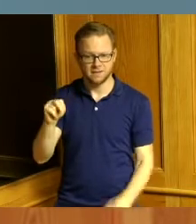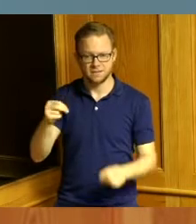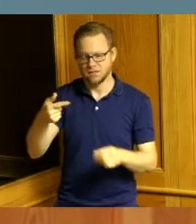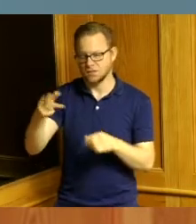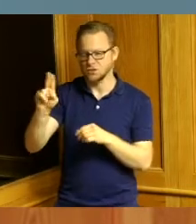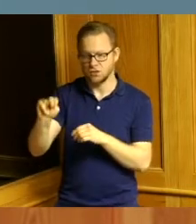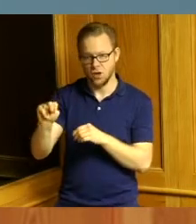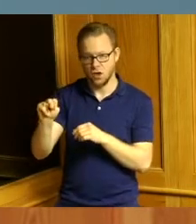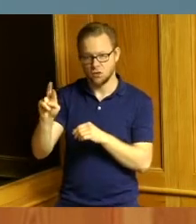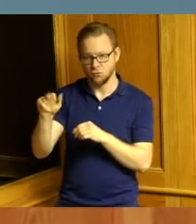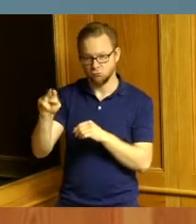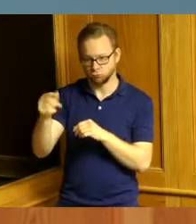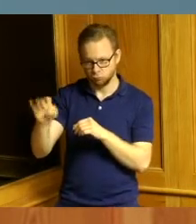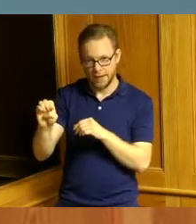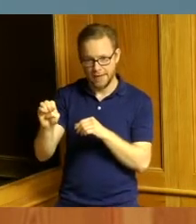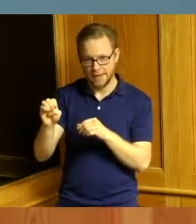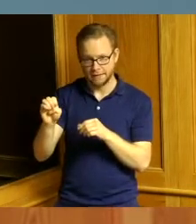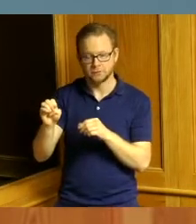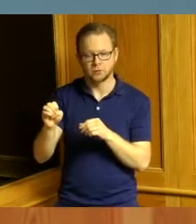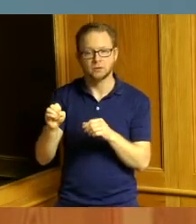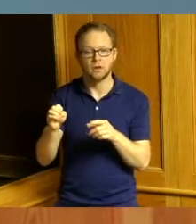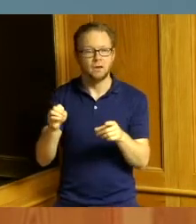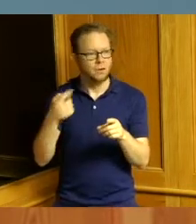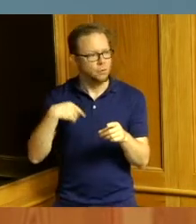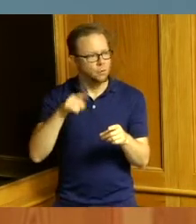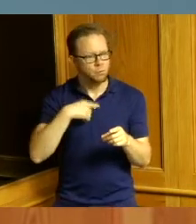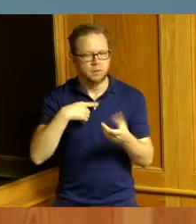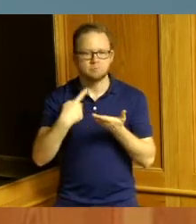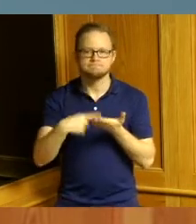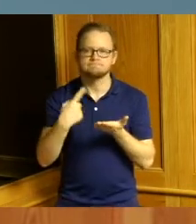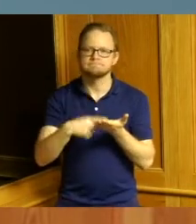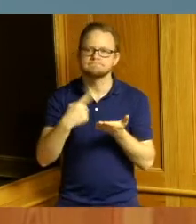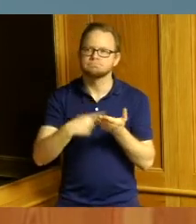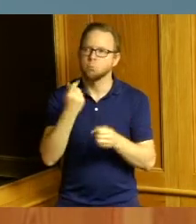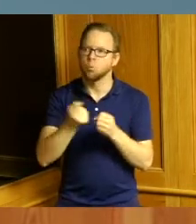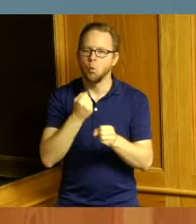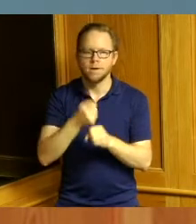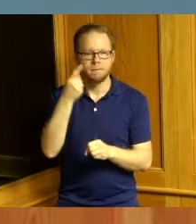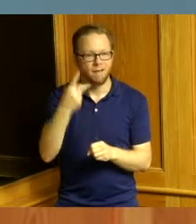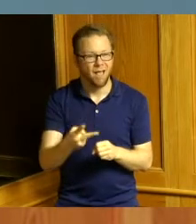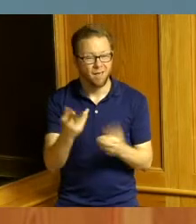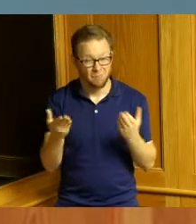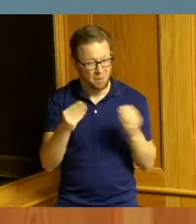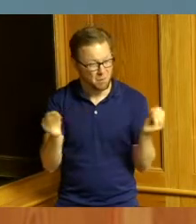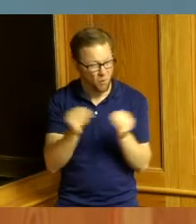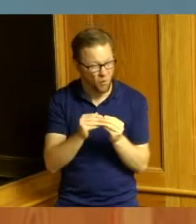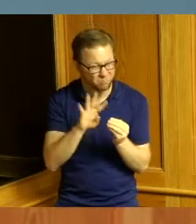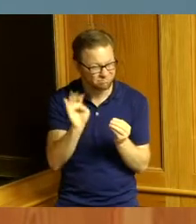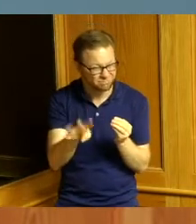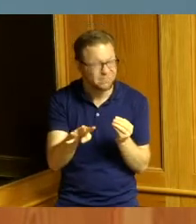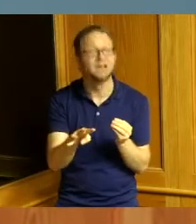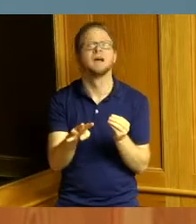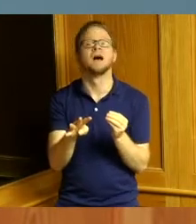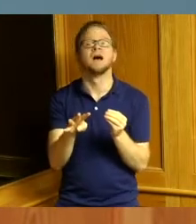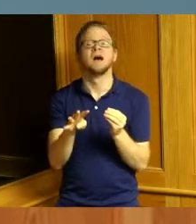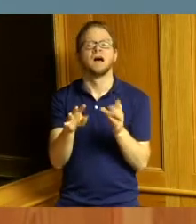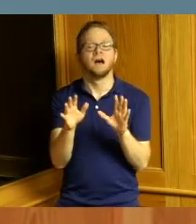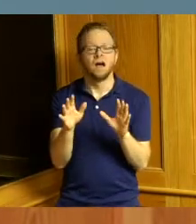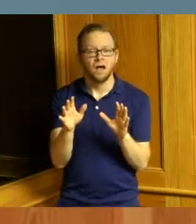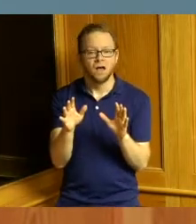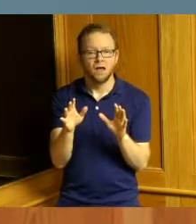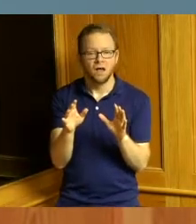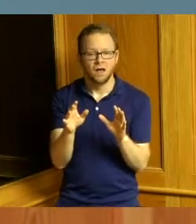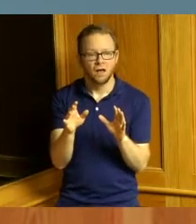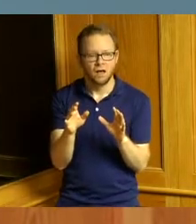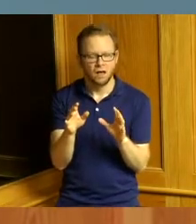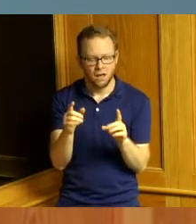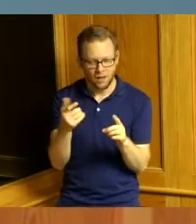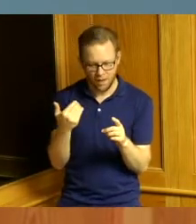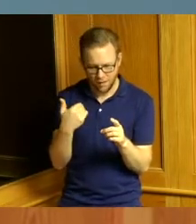we've been talking about this for a year and a half maybe longer I had a fif a